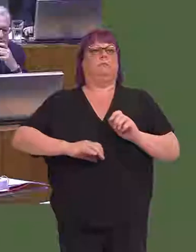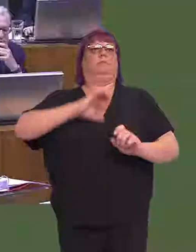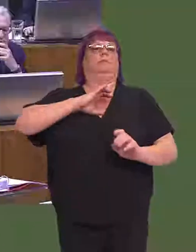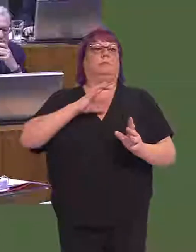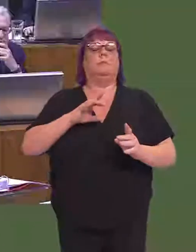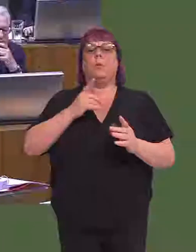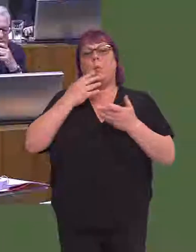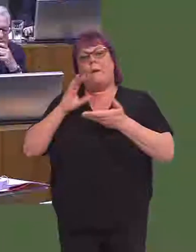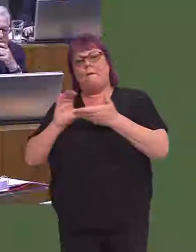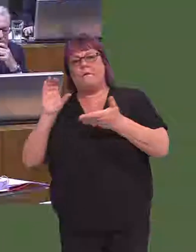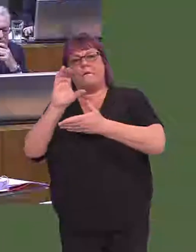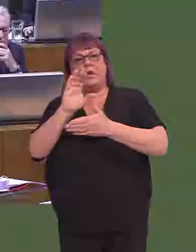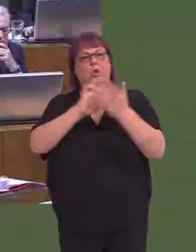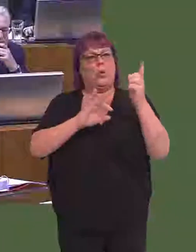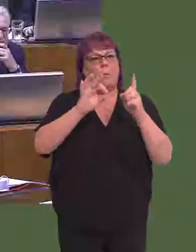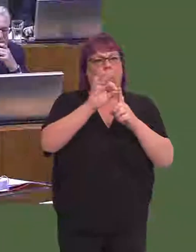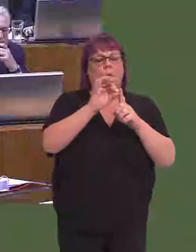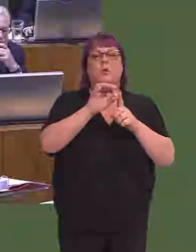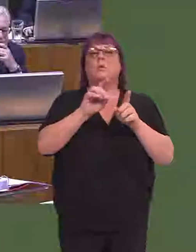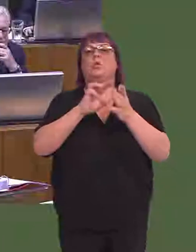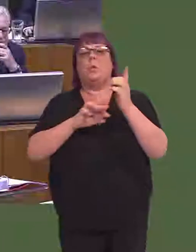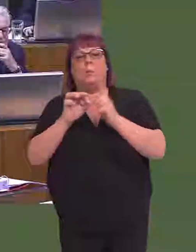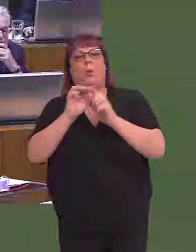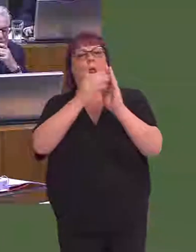The money that we have provided for Newport, working closely with Newport Live, working